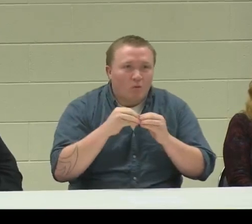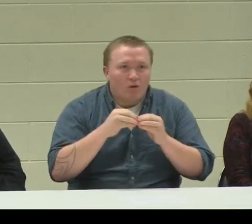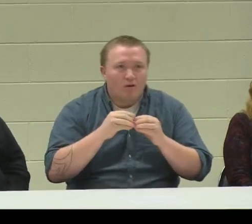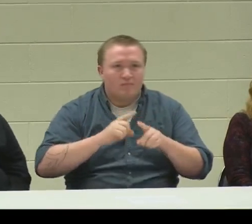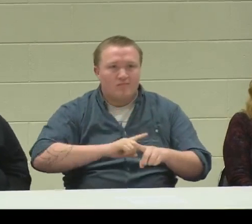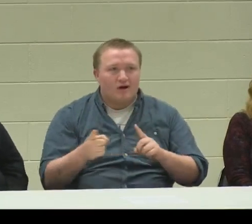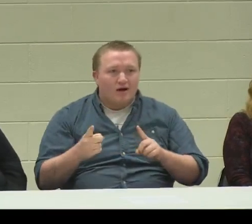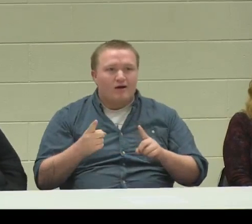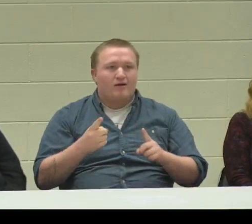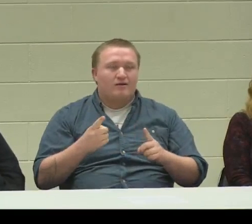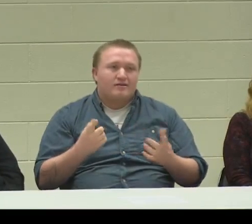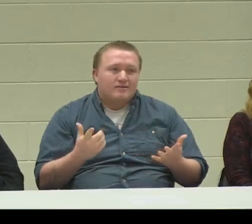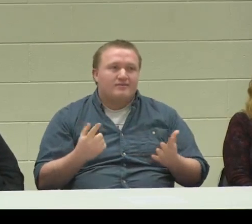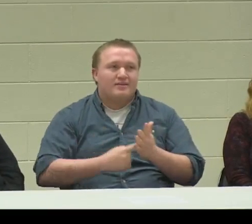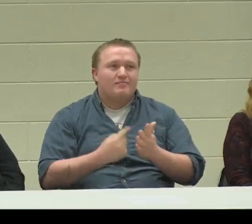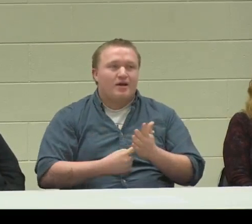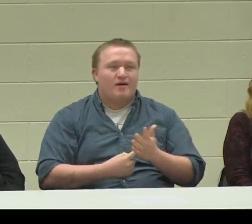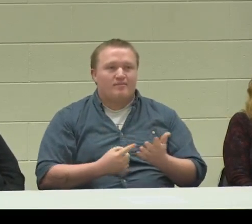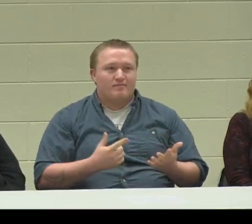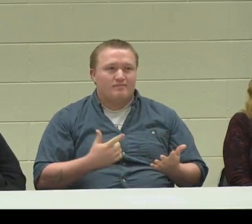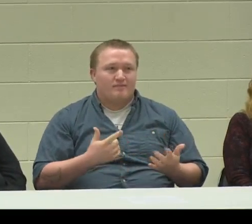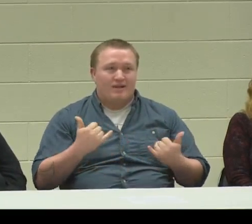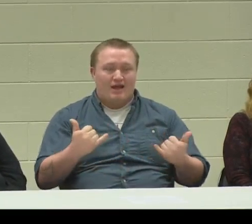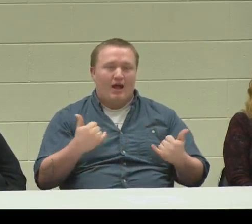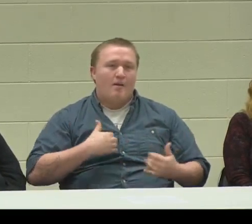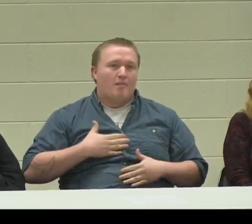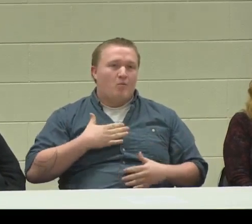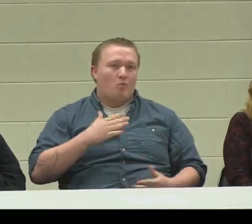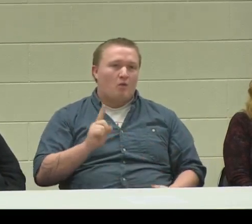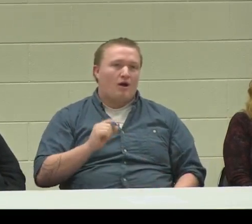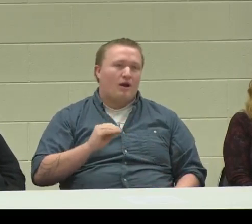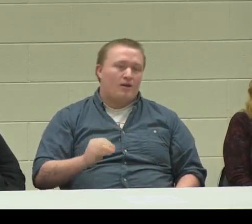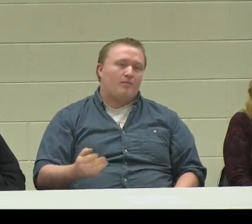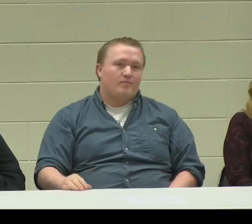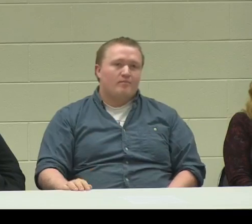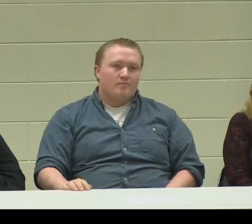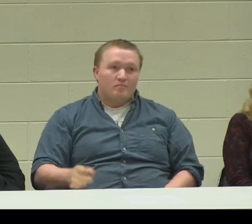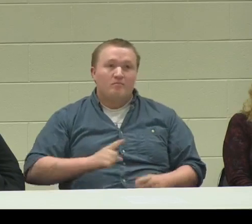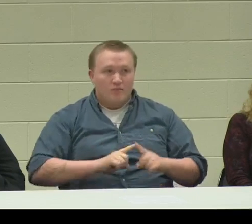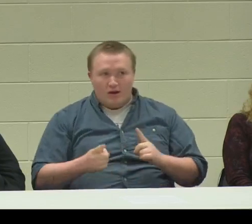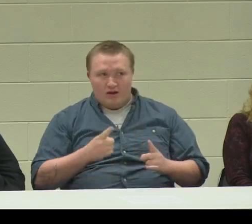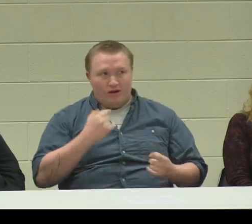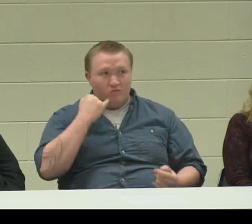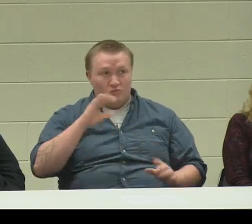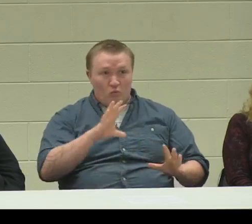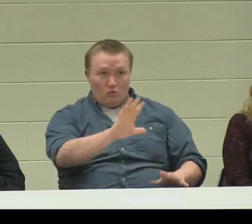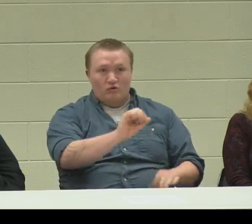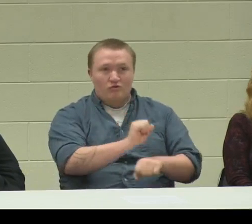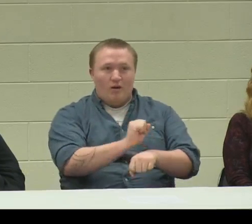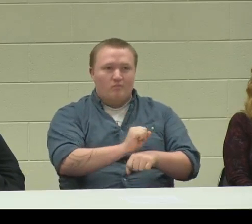and learn even more! But I am happy where I am now.